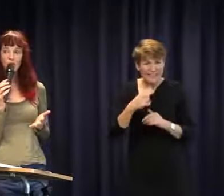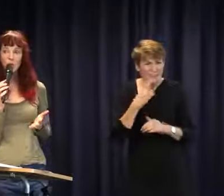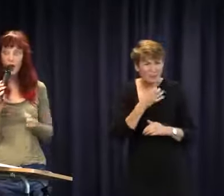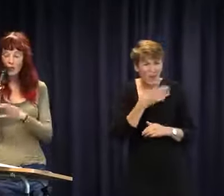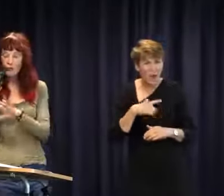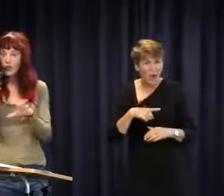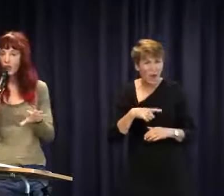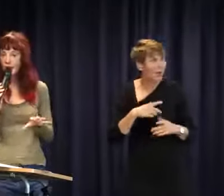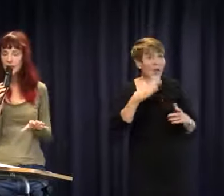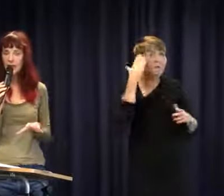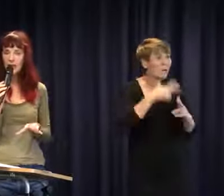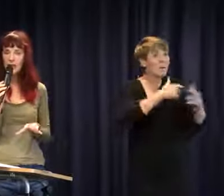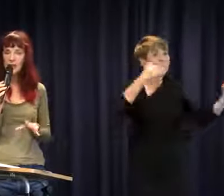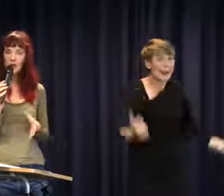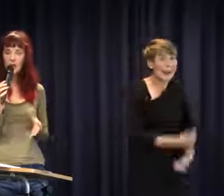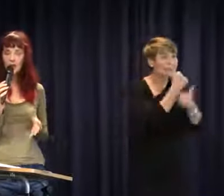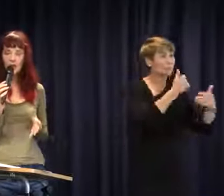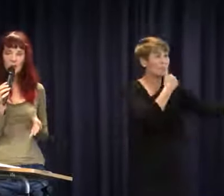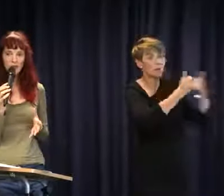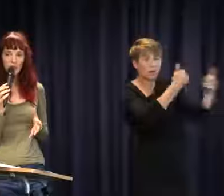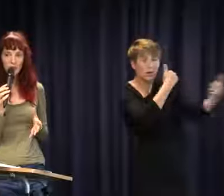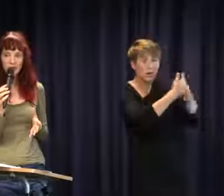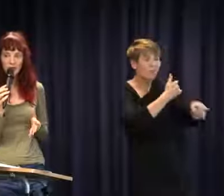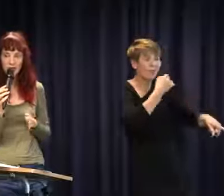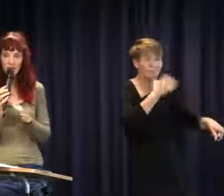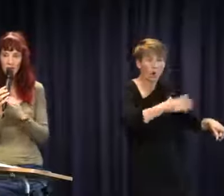is why we've organised today. I don't know what is happening with the deaf kids and I